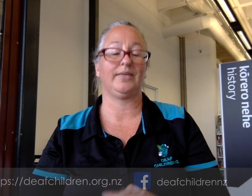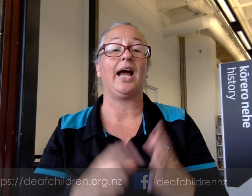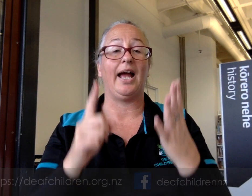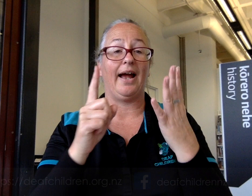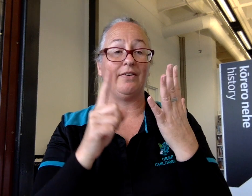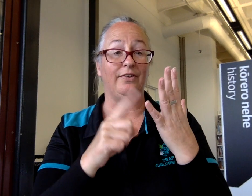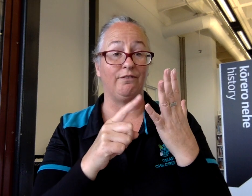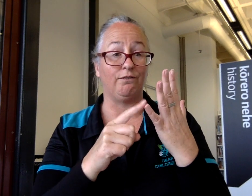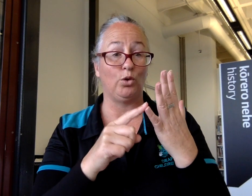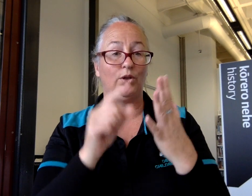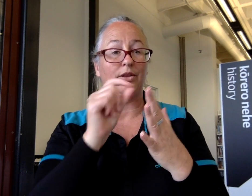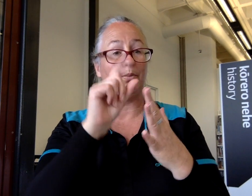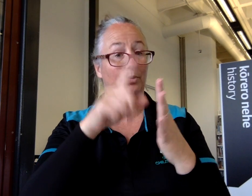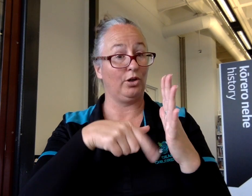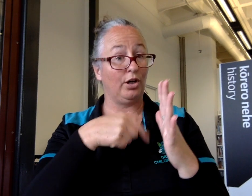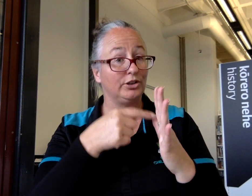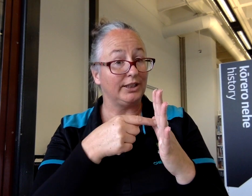Fourth project?